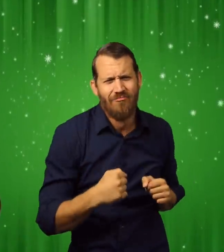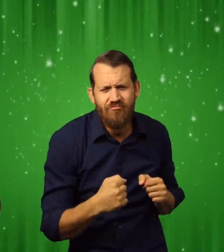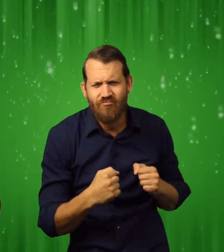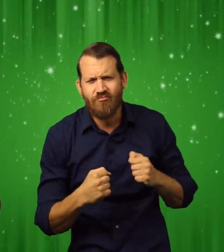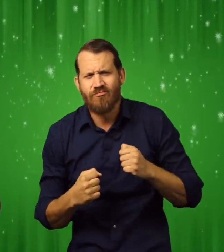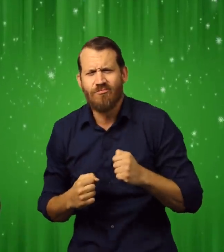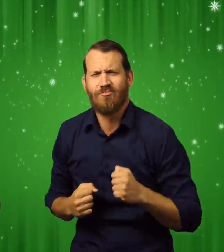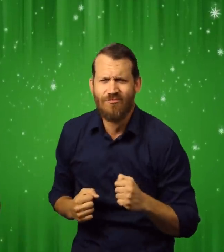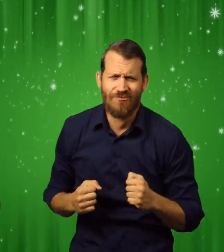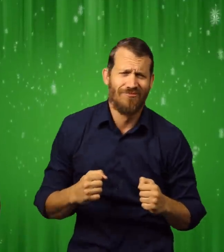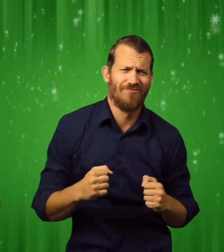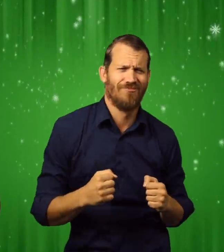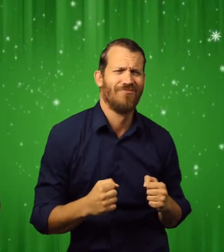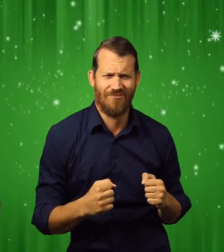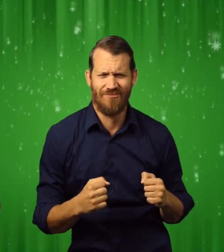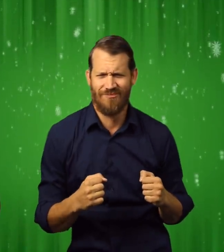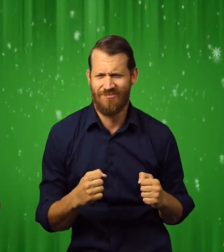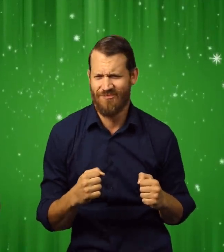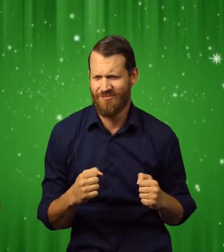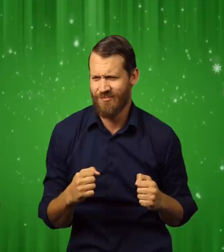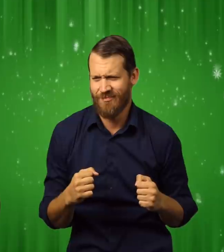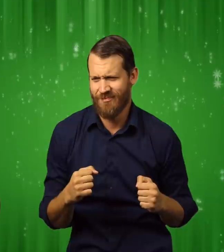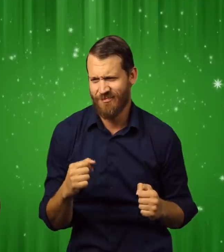The elves cheered wildly.